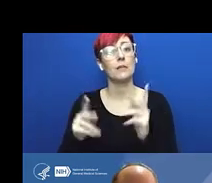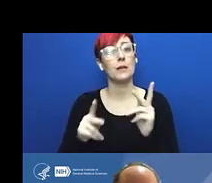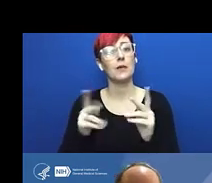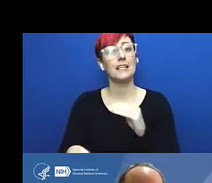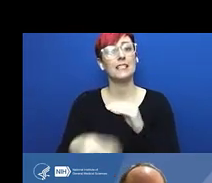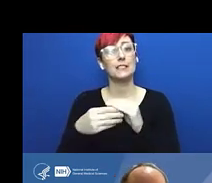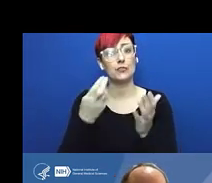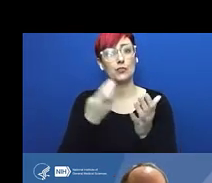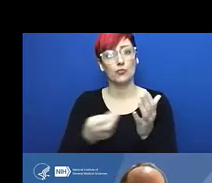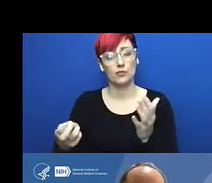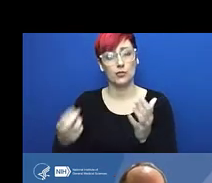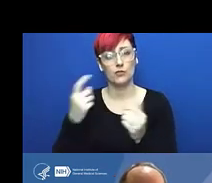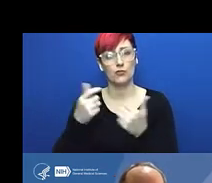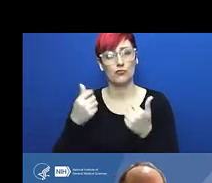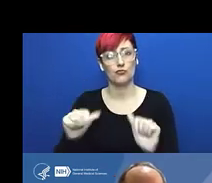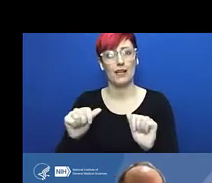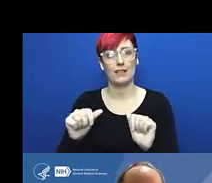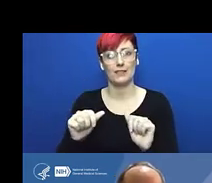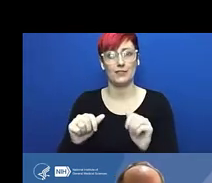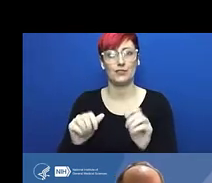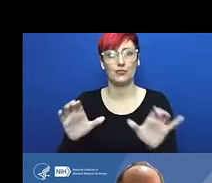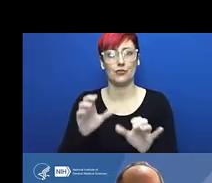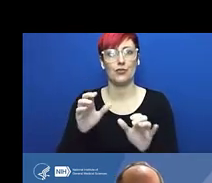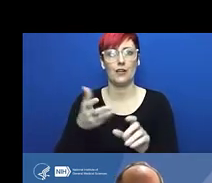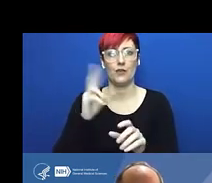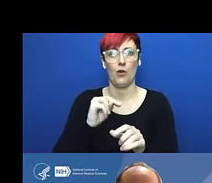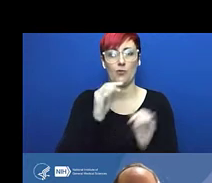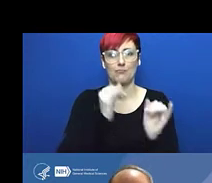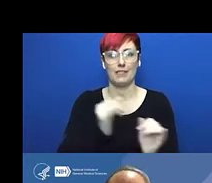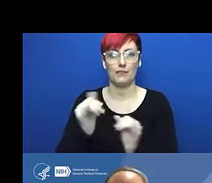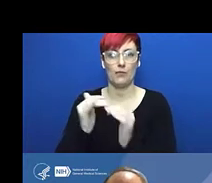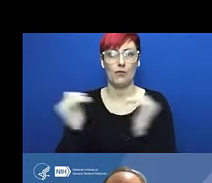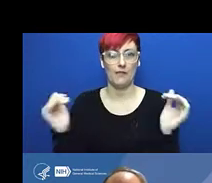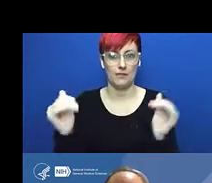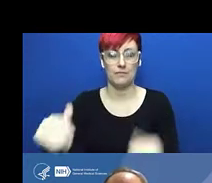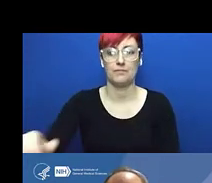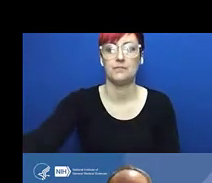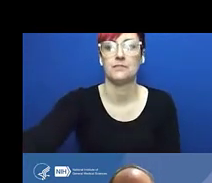and then into the flame to sterilize a plate, to spread on a plate,